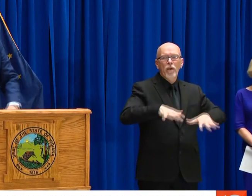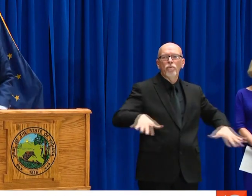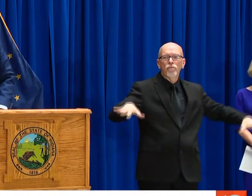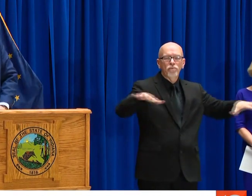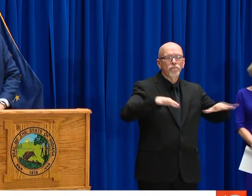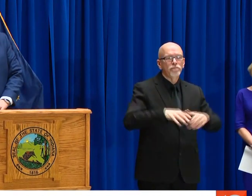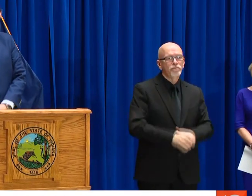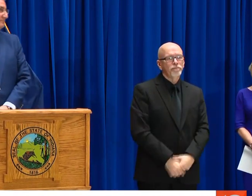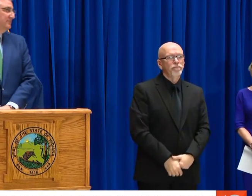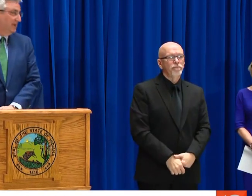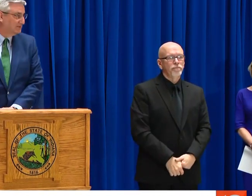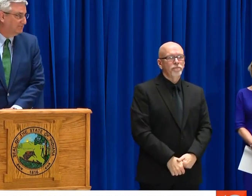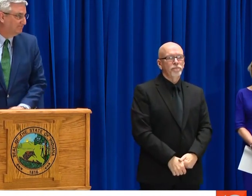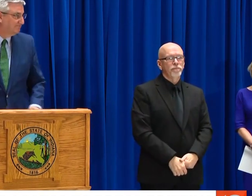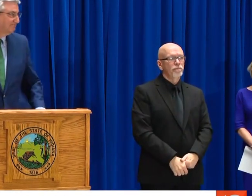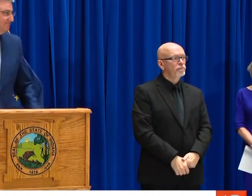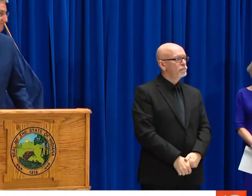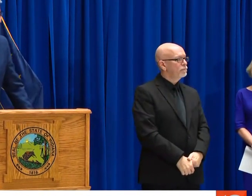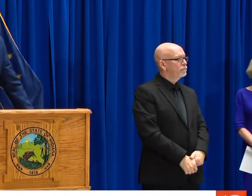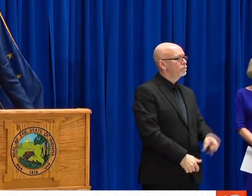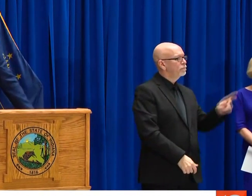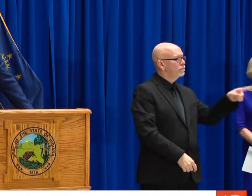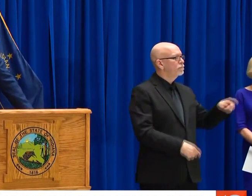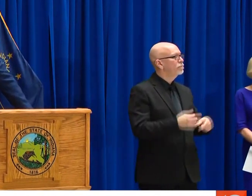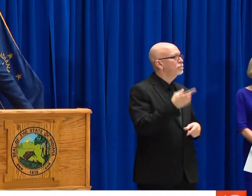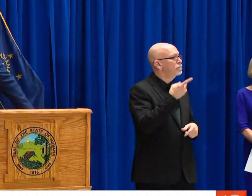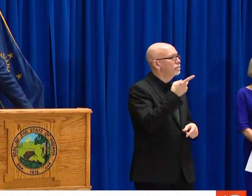WHERE THE BUILDING IS CONFINED AND CONTROLLED.